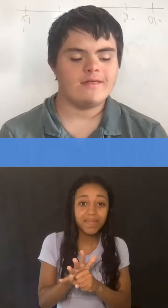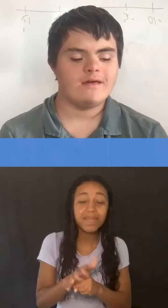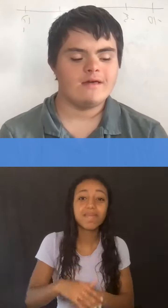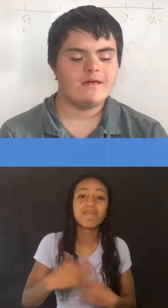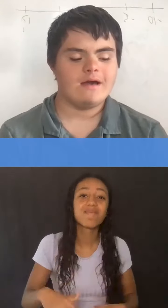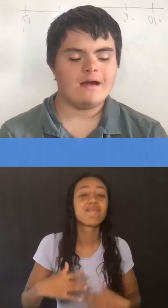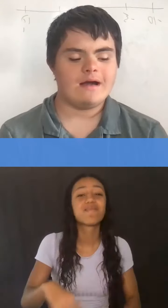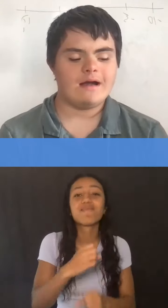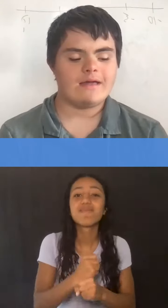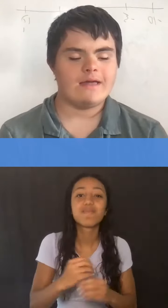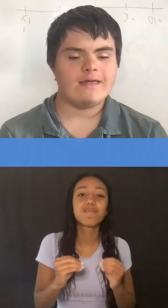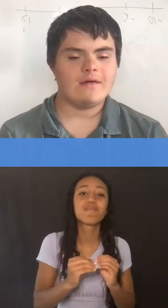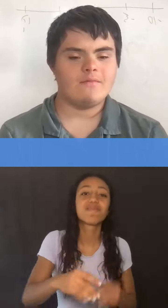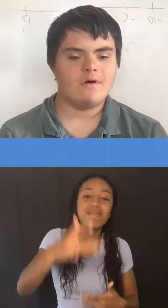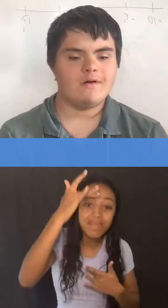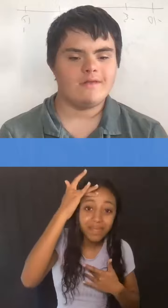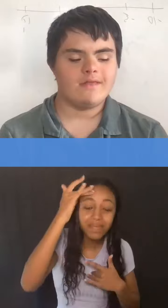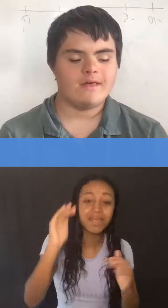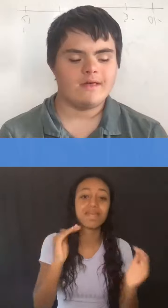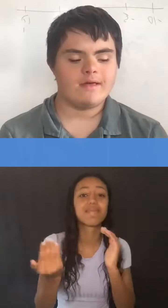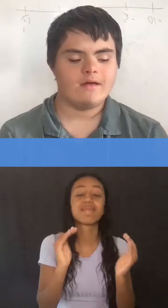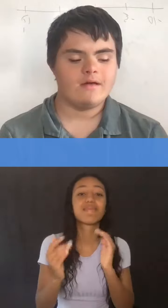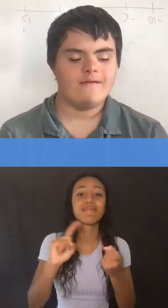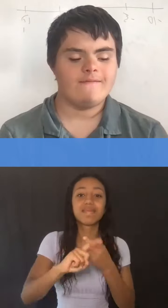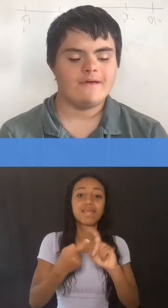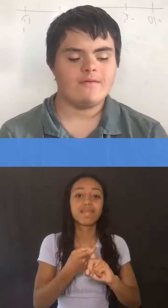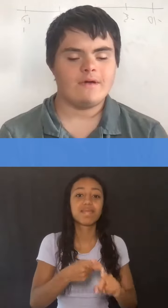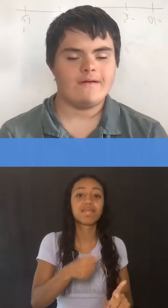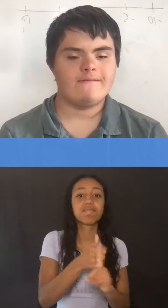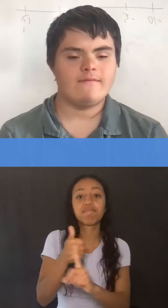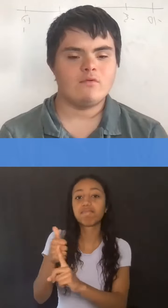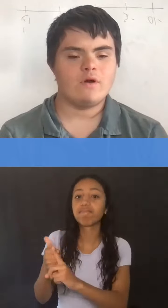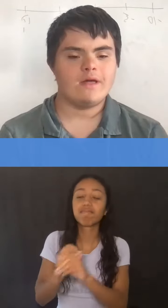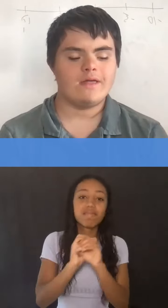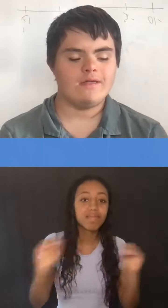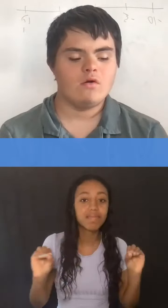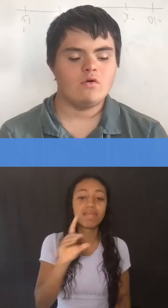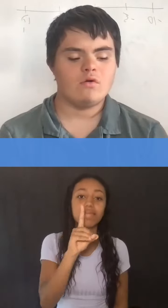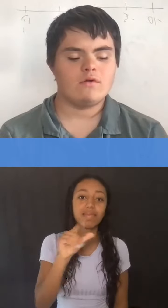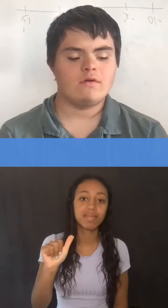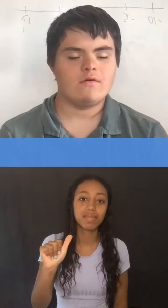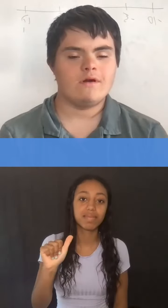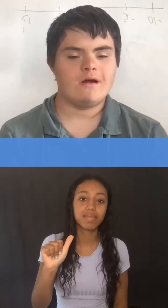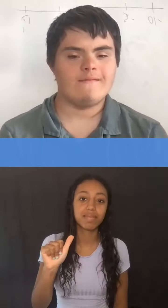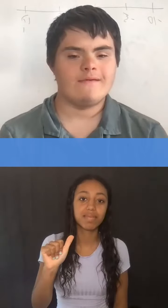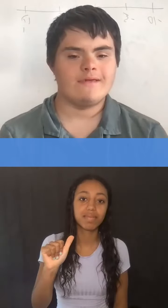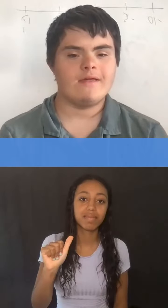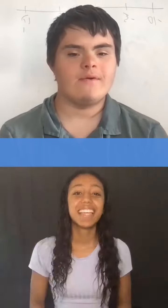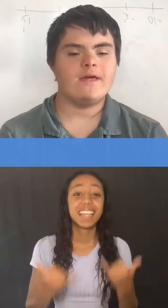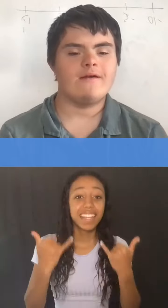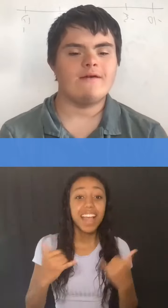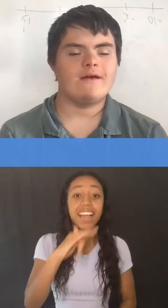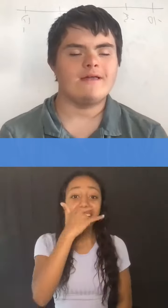I can get more sick than my friends who don’t have disabilities.